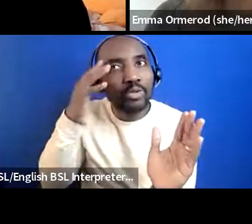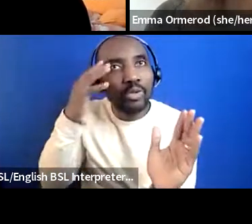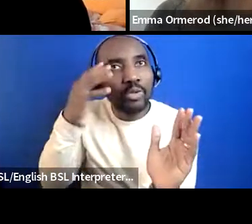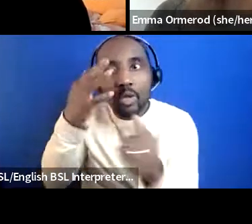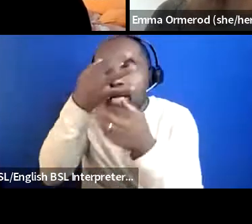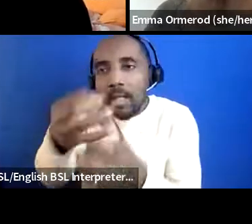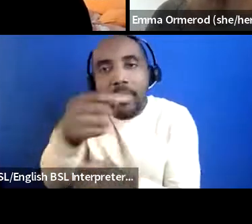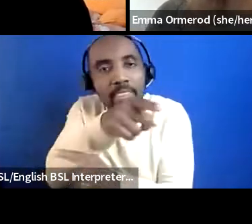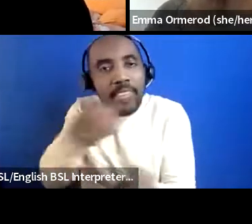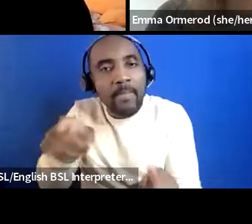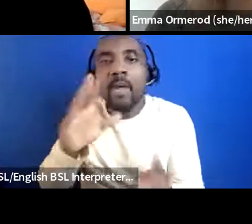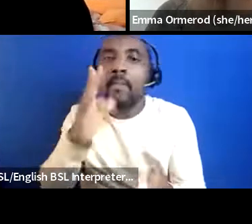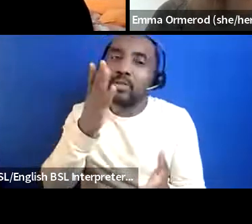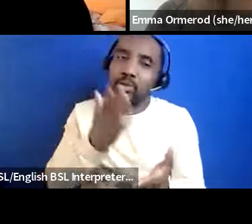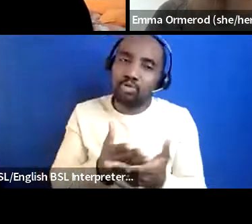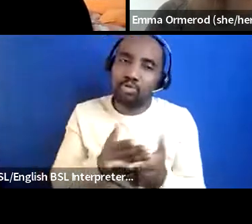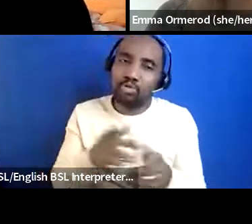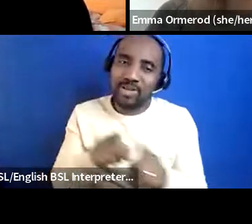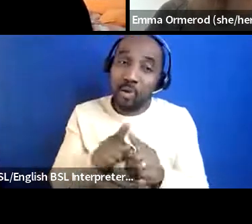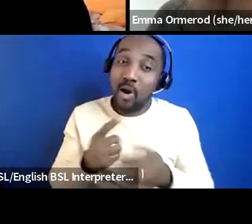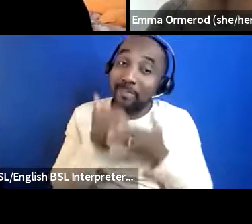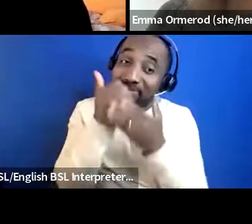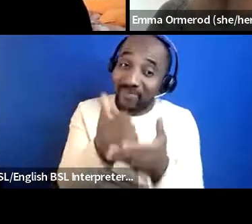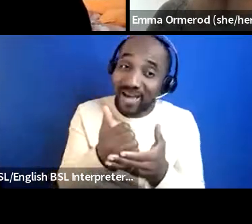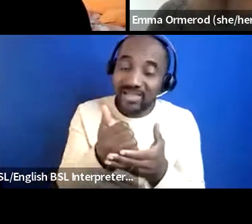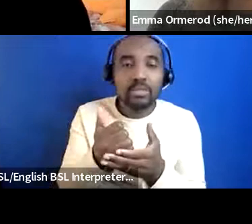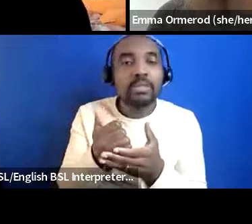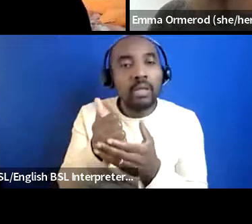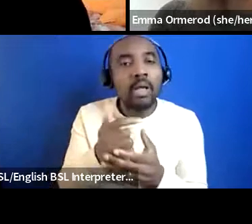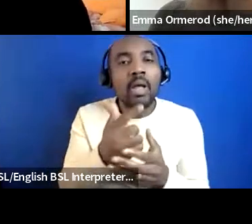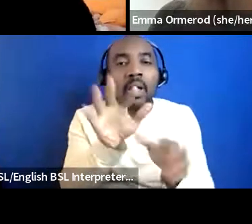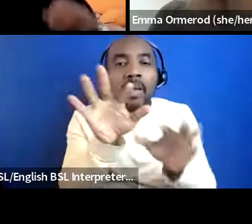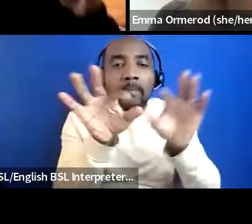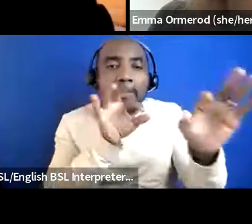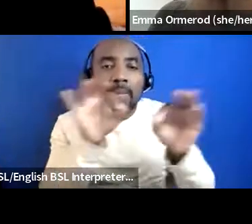my advice would always be to look at your funder often they'll have a strategy the